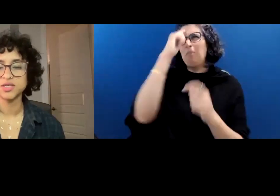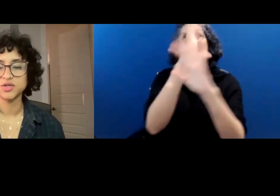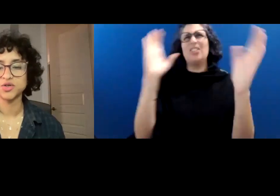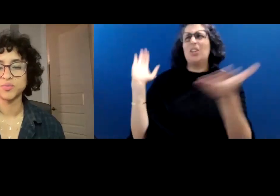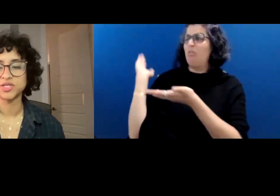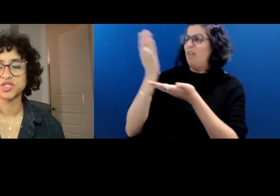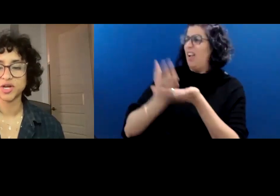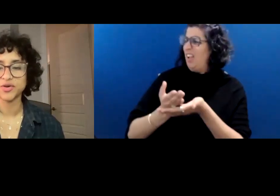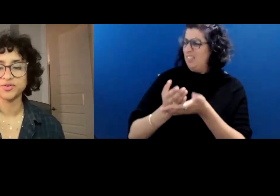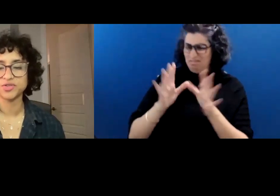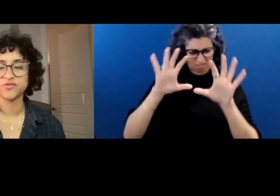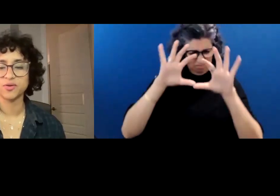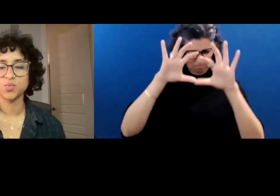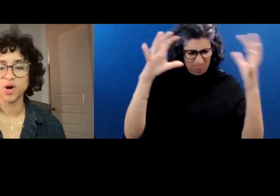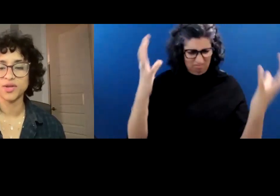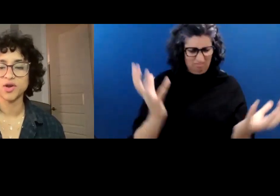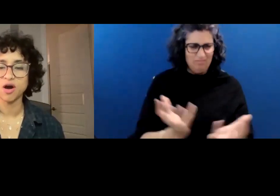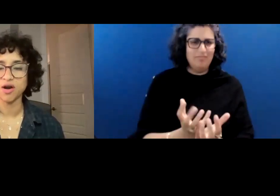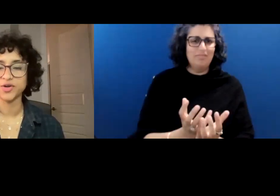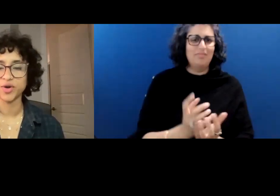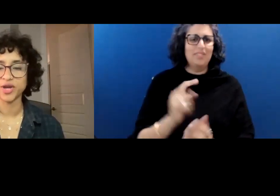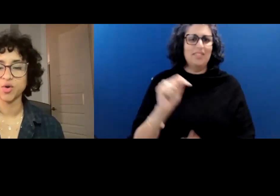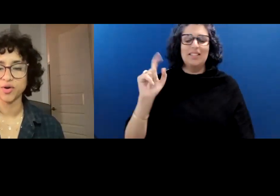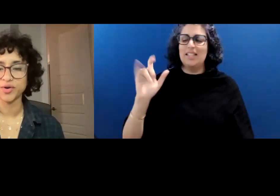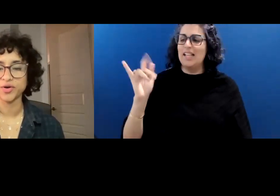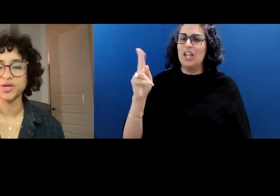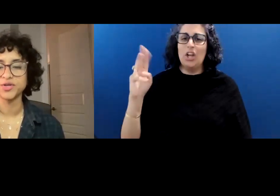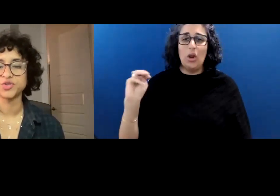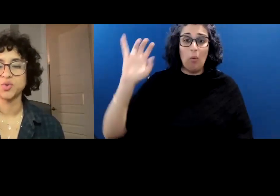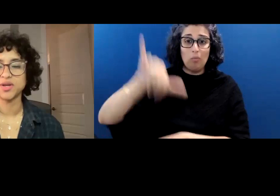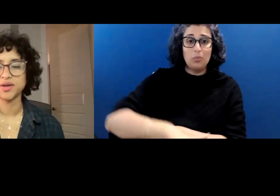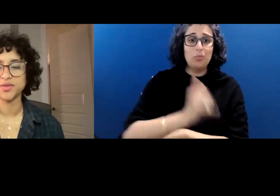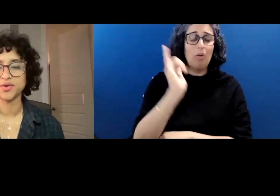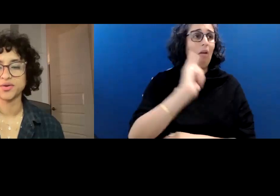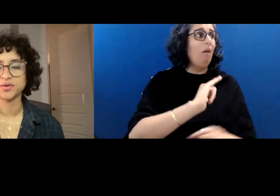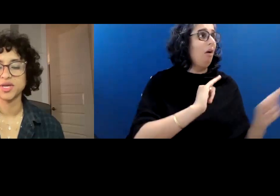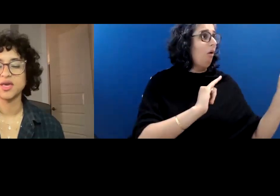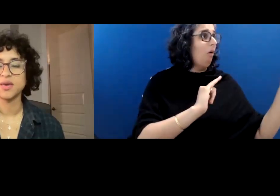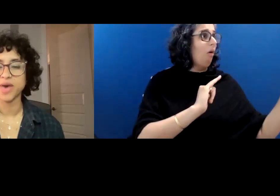Tilikum shutters from one hard gray corner to another.